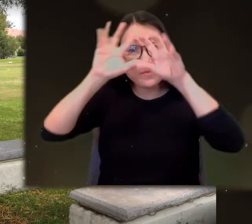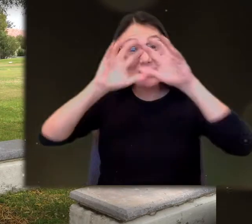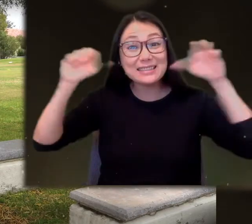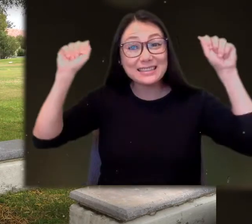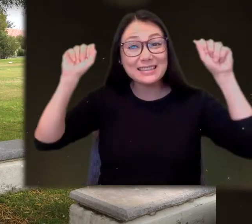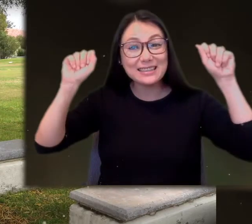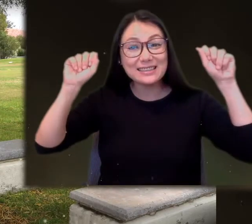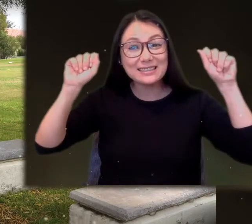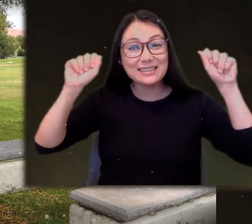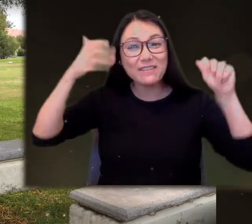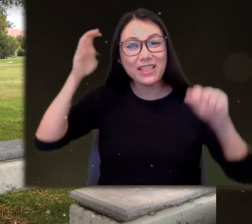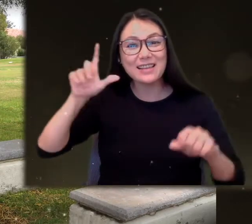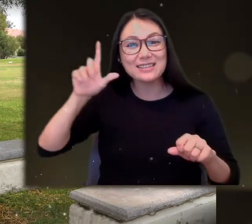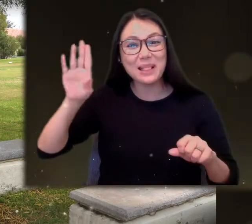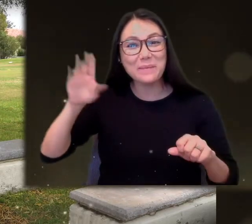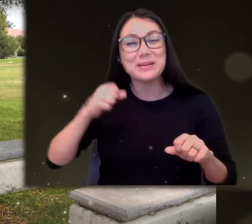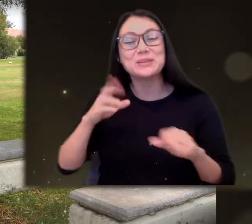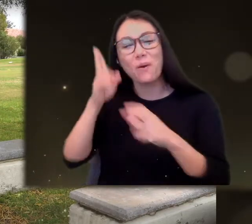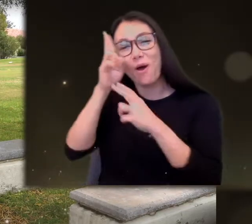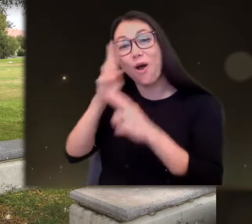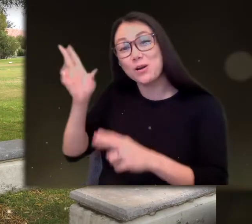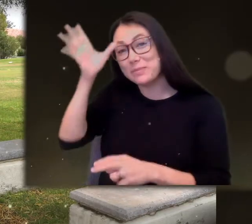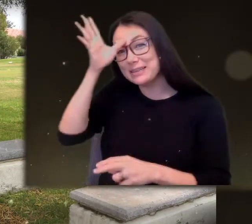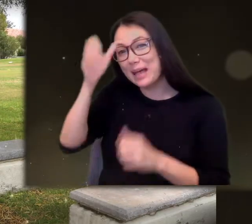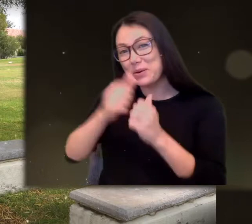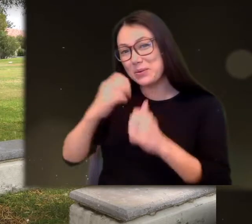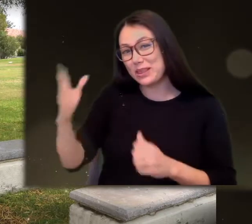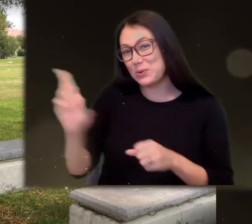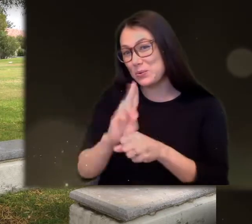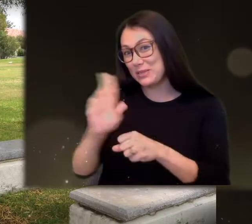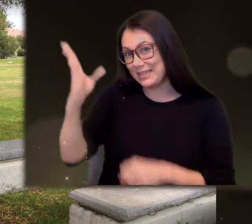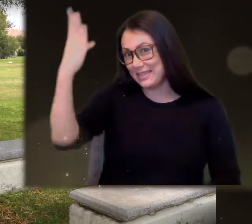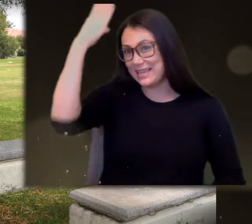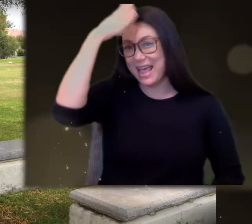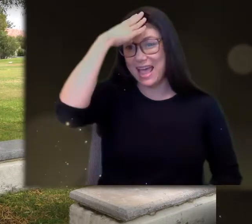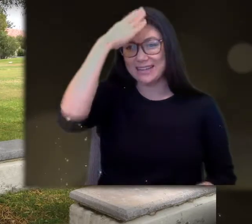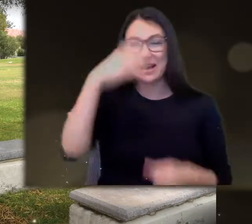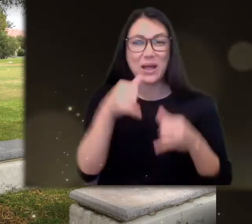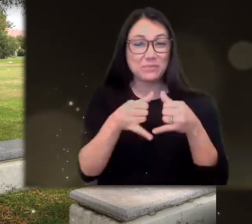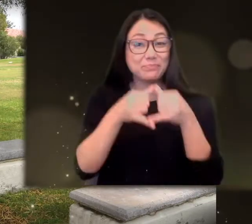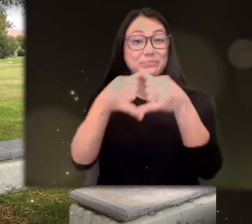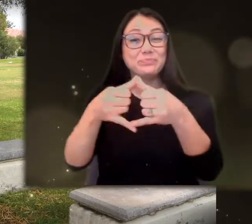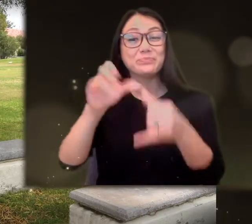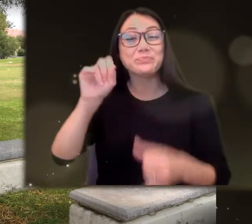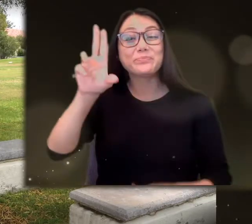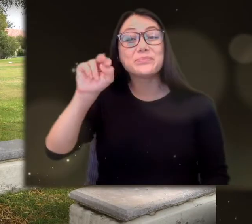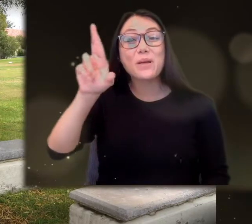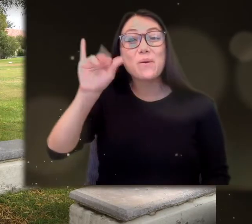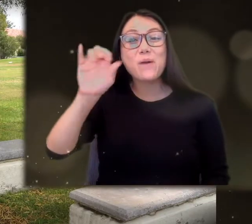AND IN HONOR OF MY DAD I'M WEARING HIS HAT TODAY TO GIVE OUT THE SUNRISE LIONS CLUB AWARD